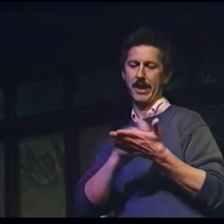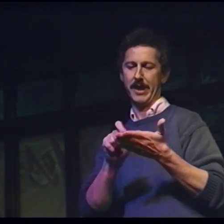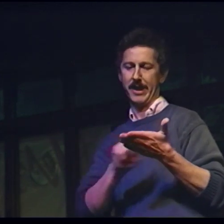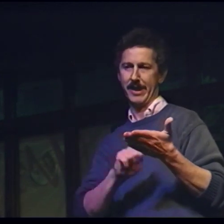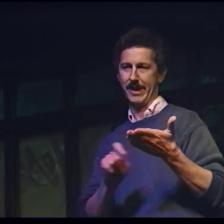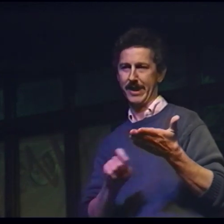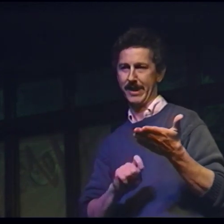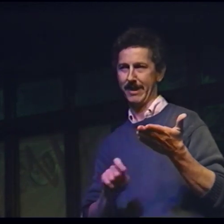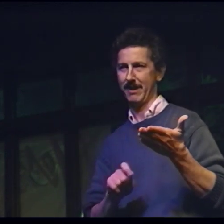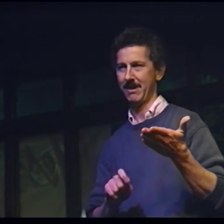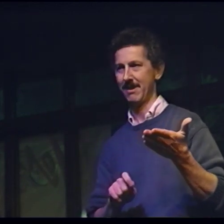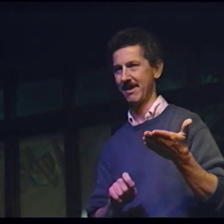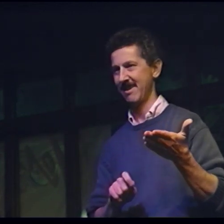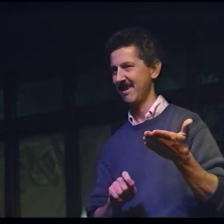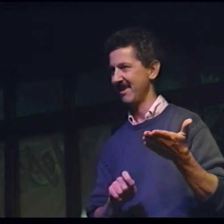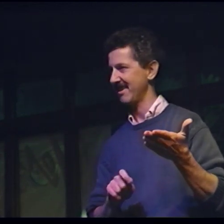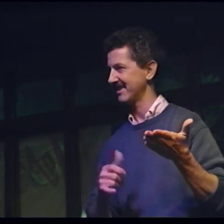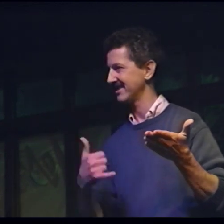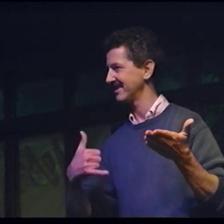So, I said "Well, let's try again."